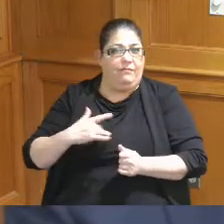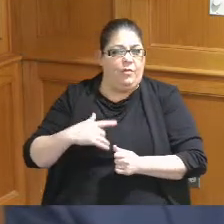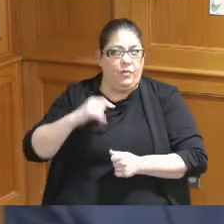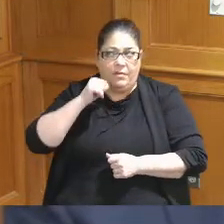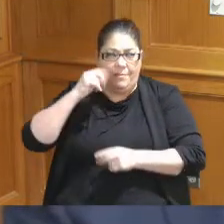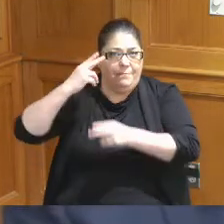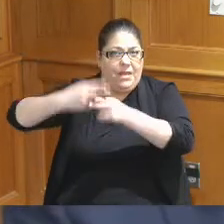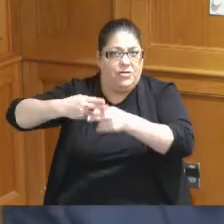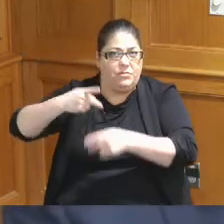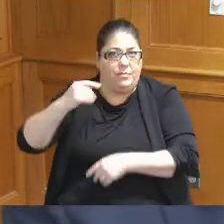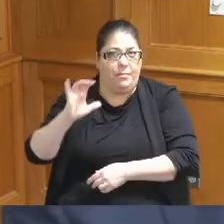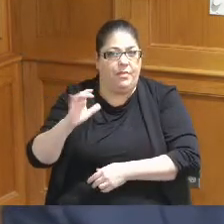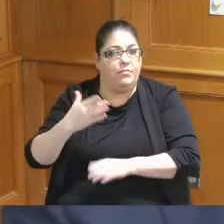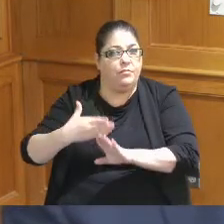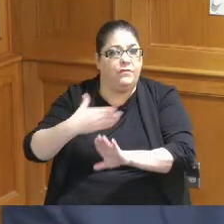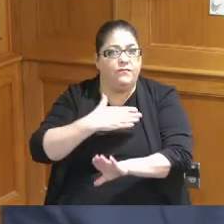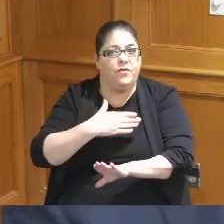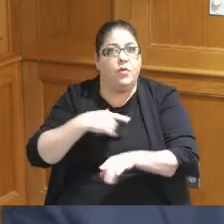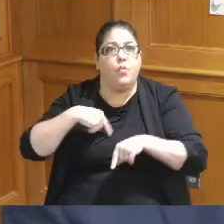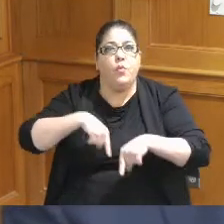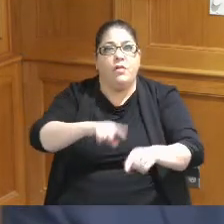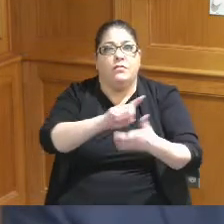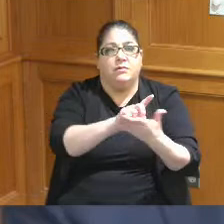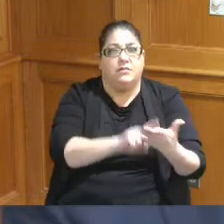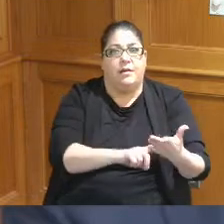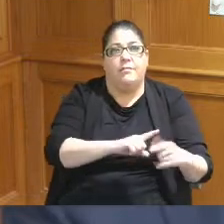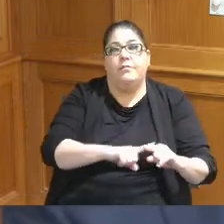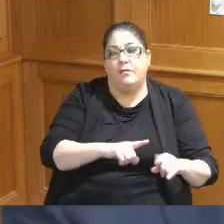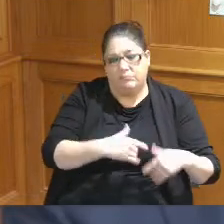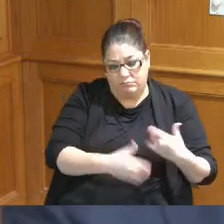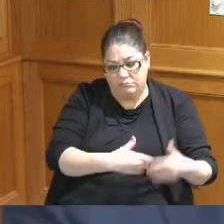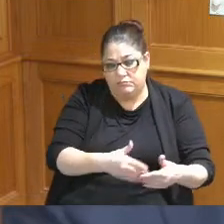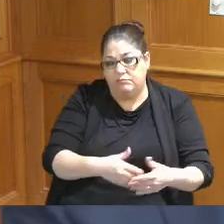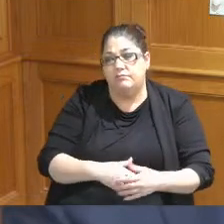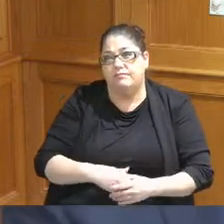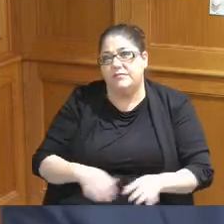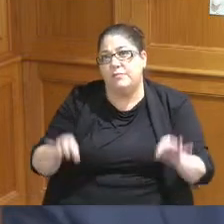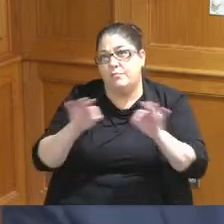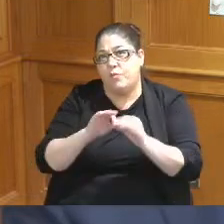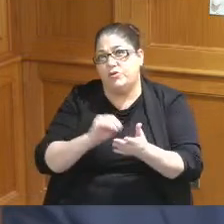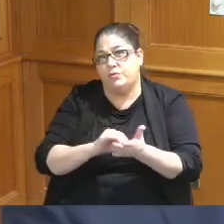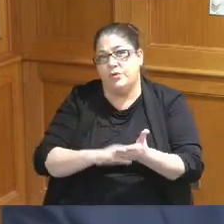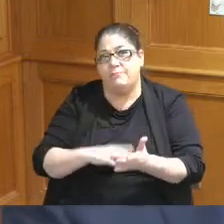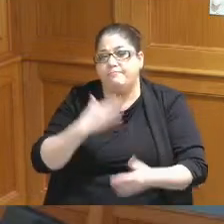that publicly that we're under design but I think that's important thing to note thank you